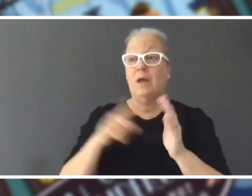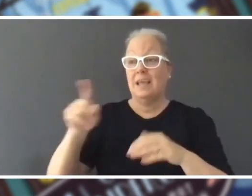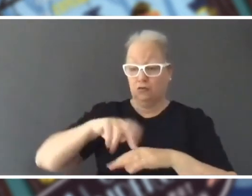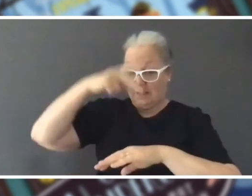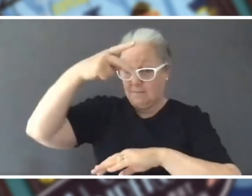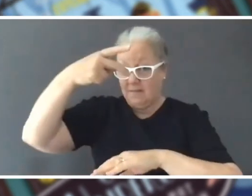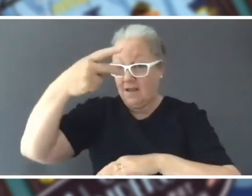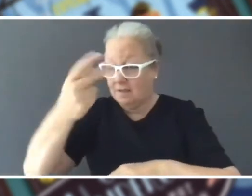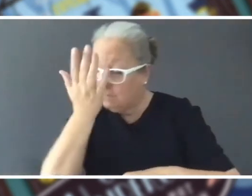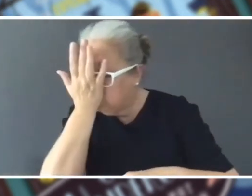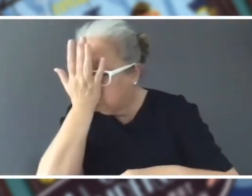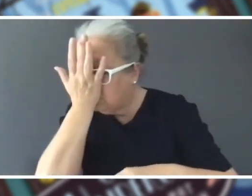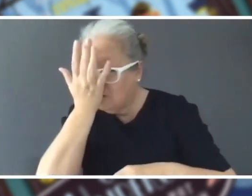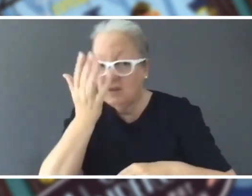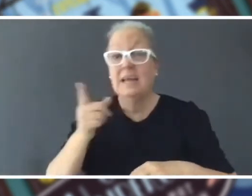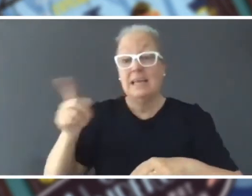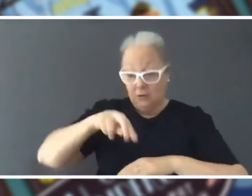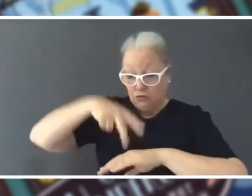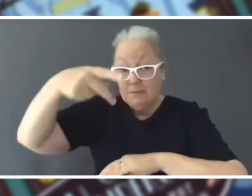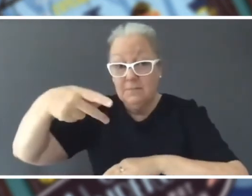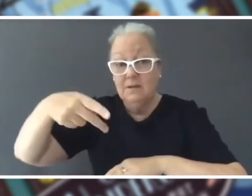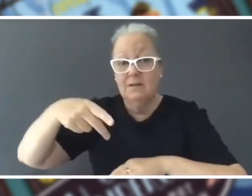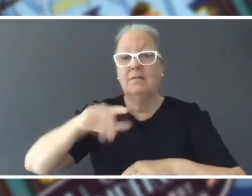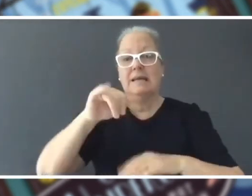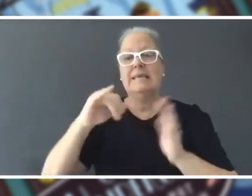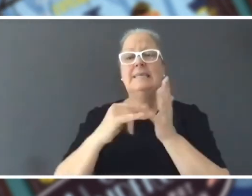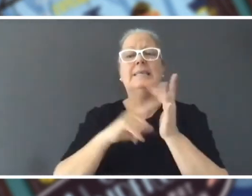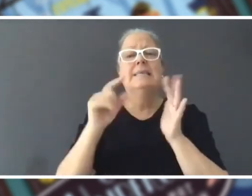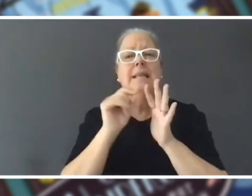he tripped over was a pair of slippers.